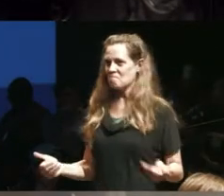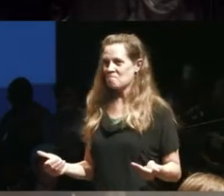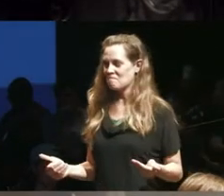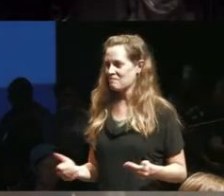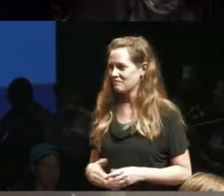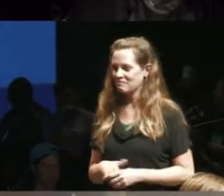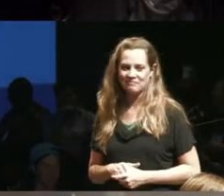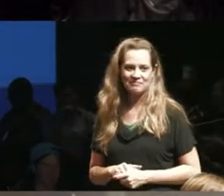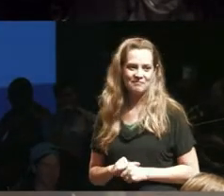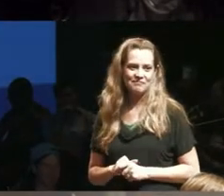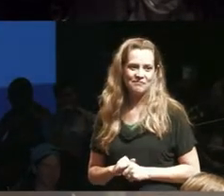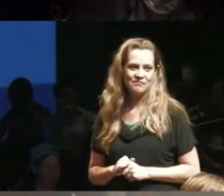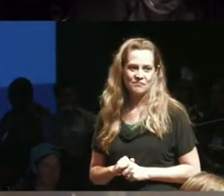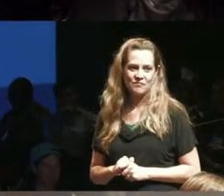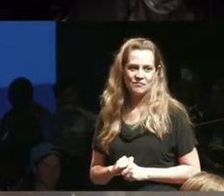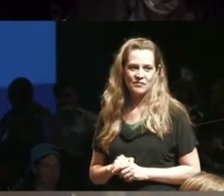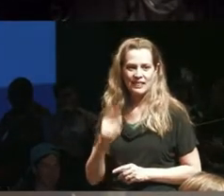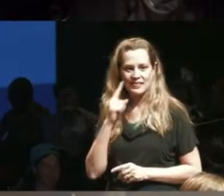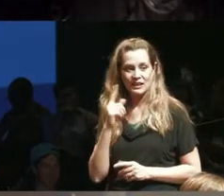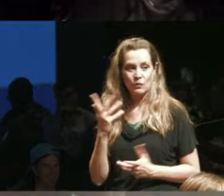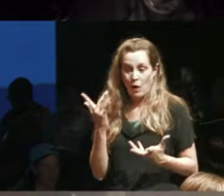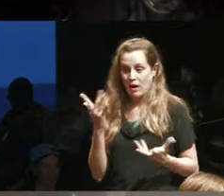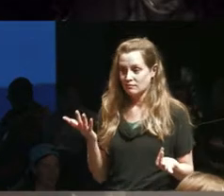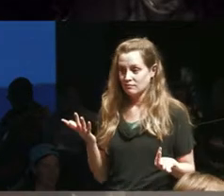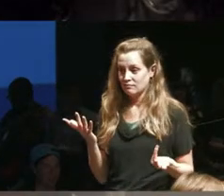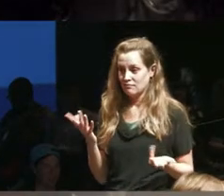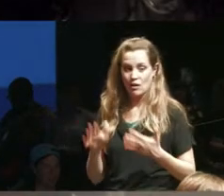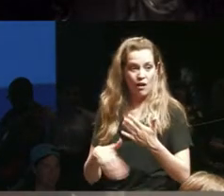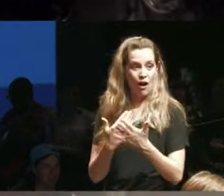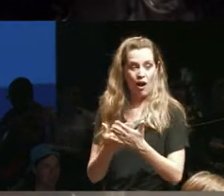and I and I think so because you know all my talk about access to work which I